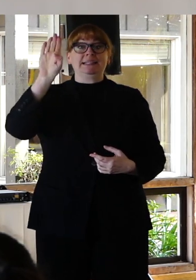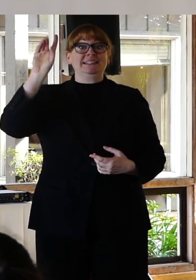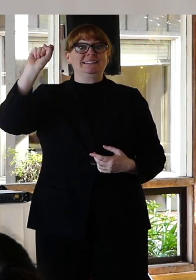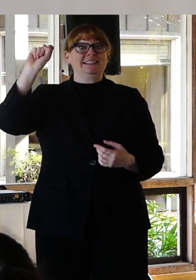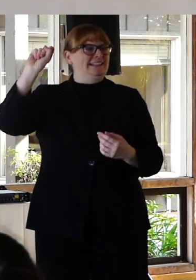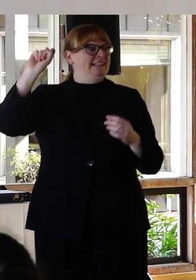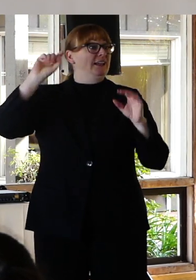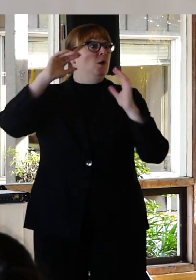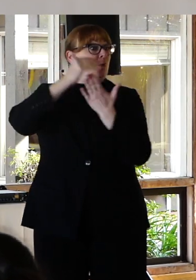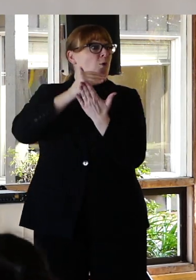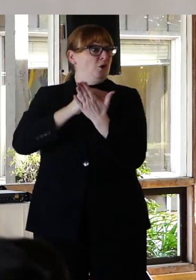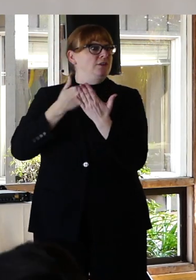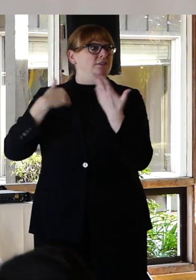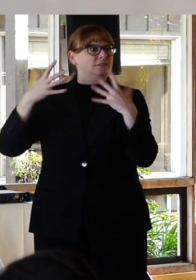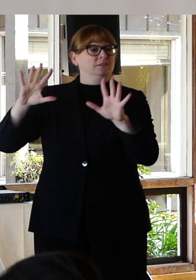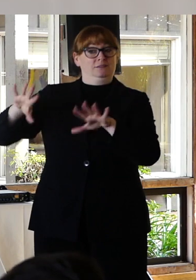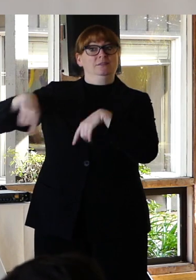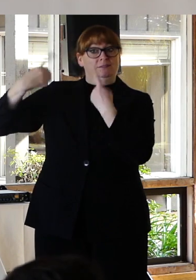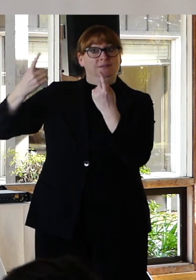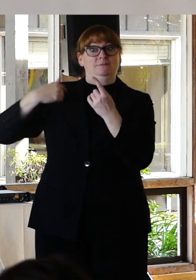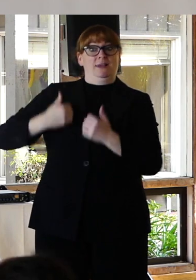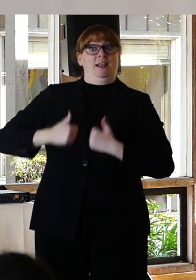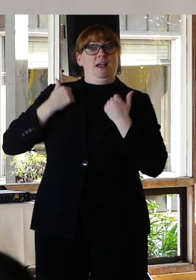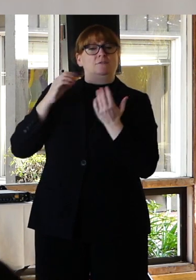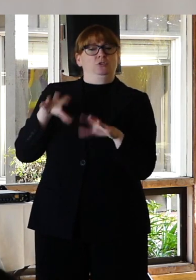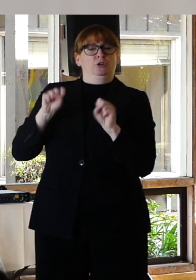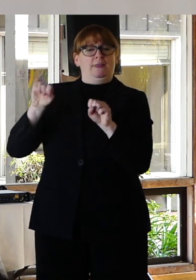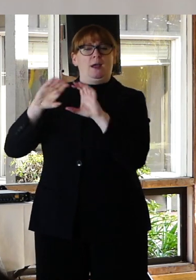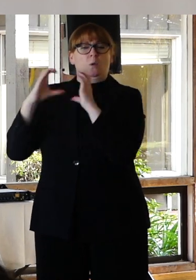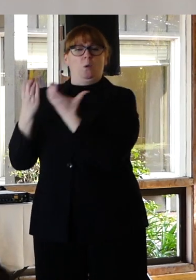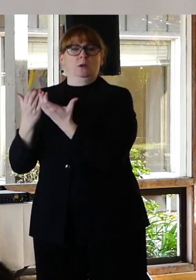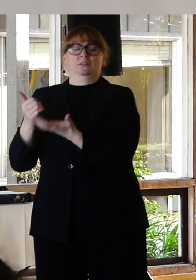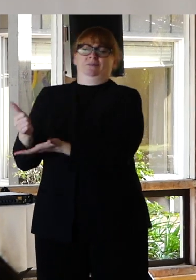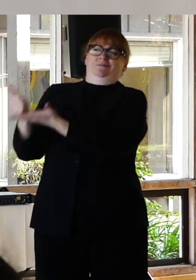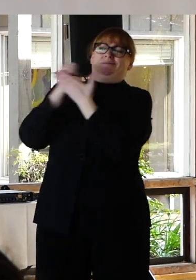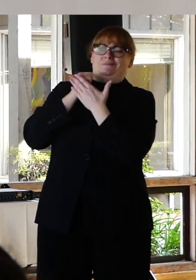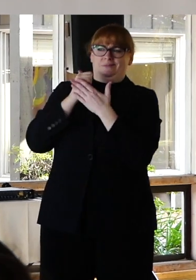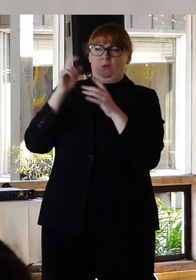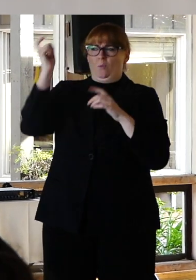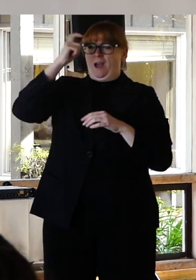I have taken over my life offered some really wise advice on how to listen.